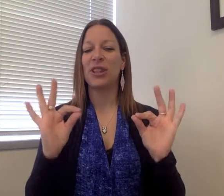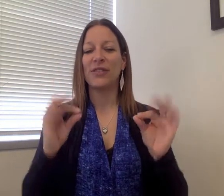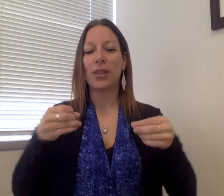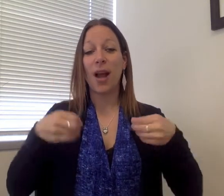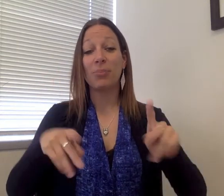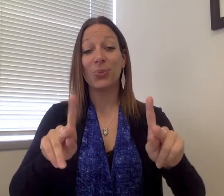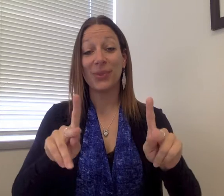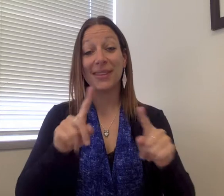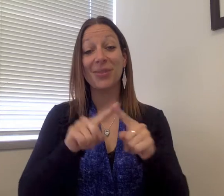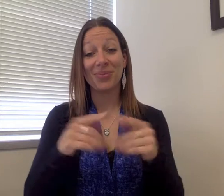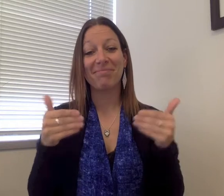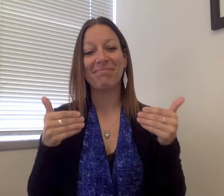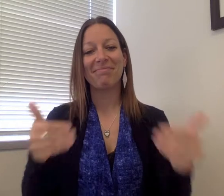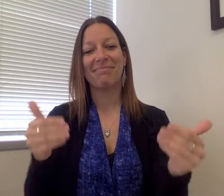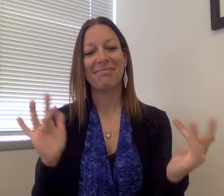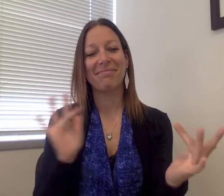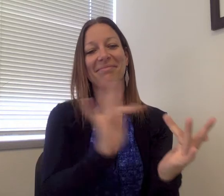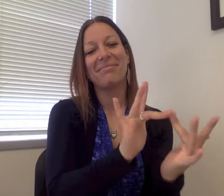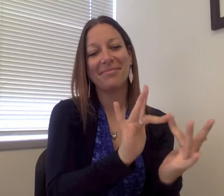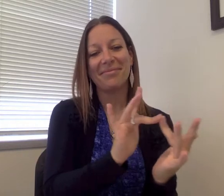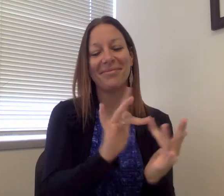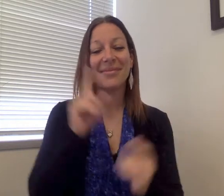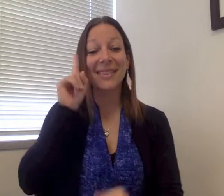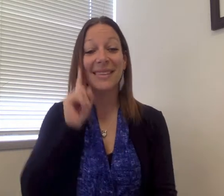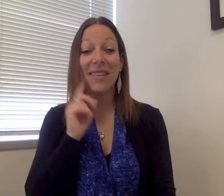that you have not have the chance to express yourself, this is the perfect opportunity